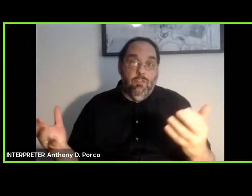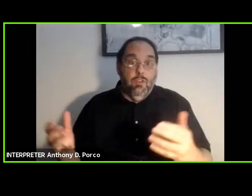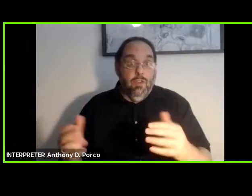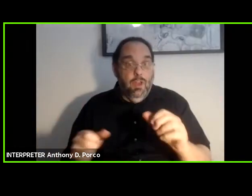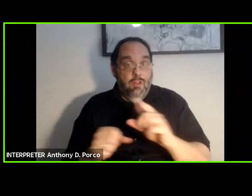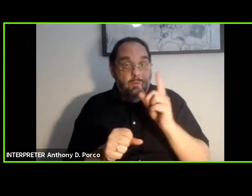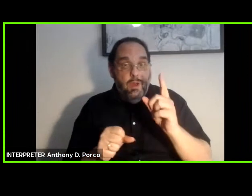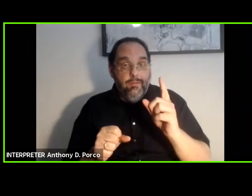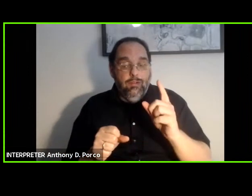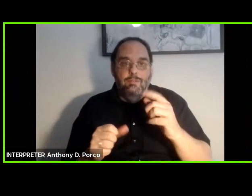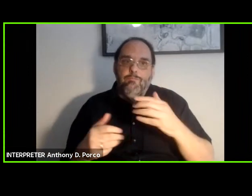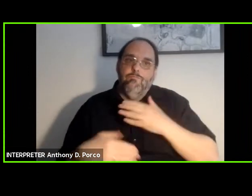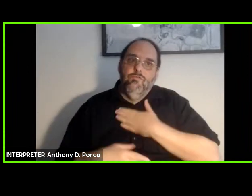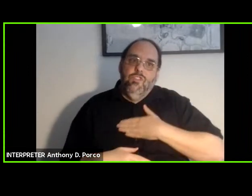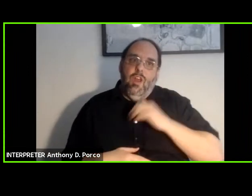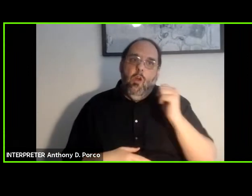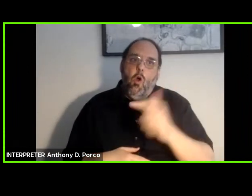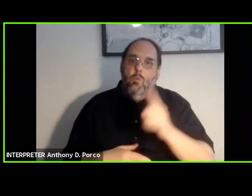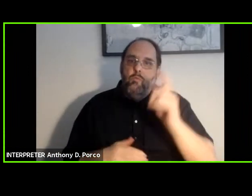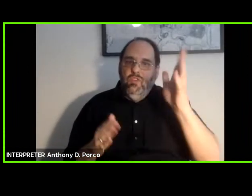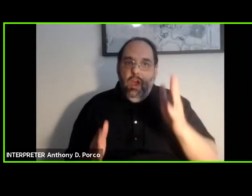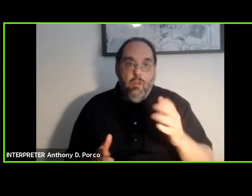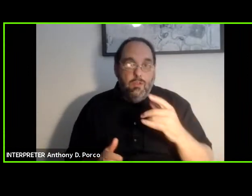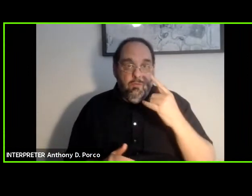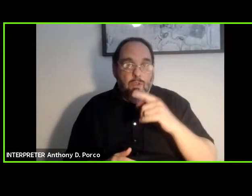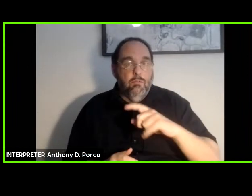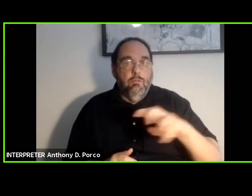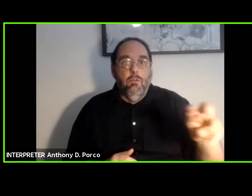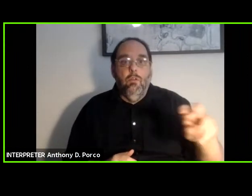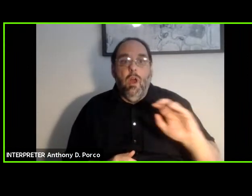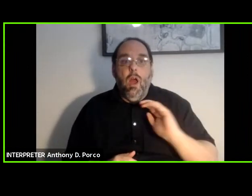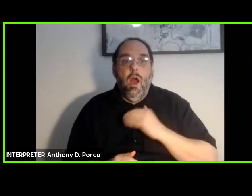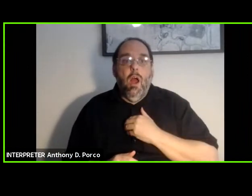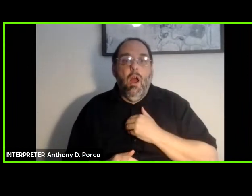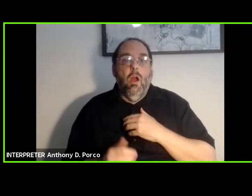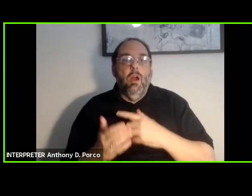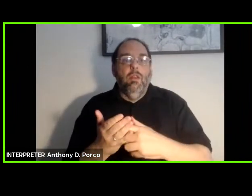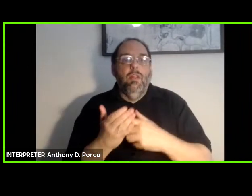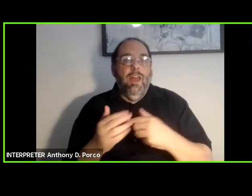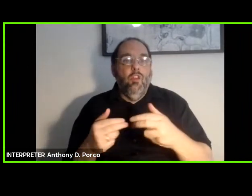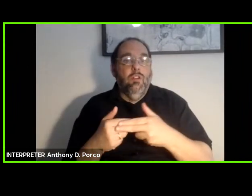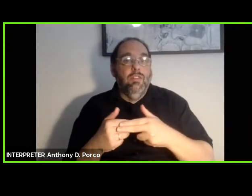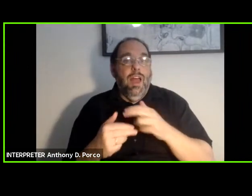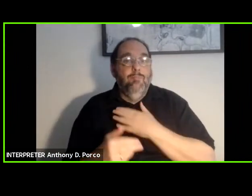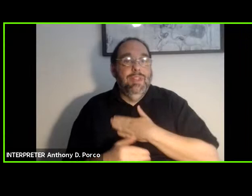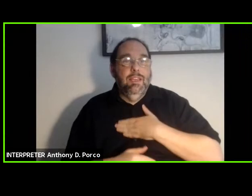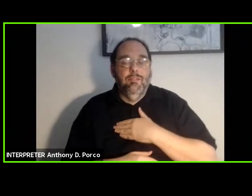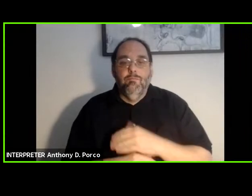We are very grateful to all of our presenters. If we can go to the dialogue slide please.